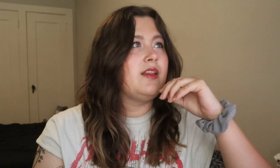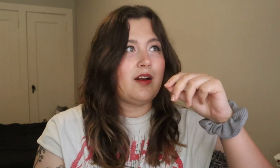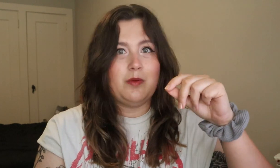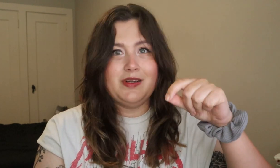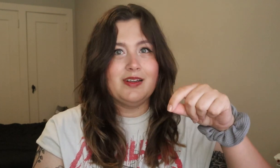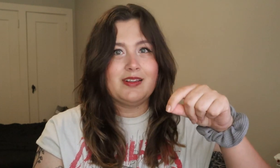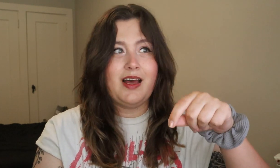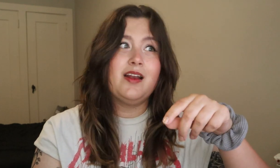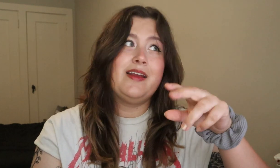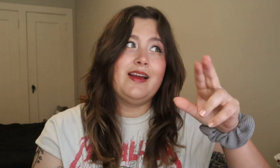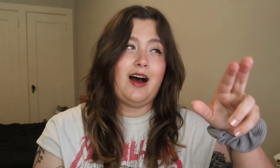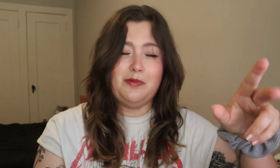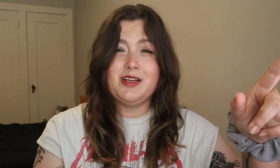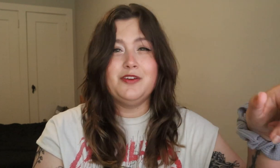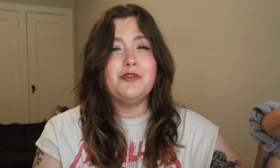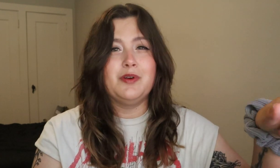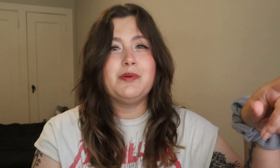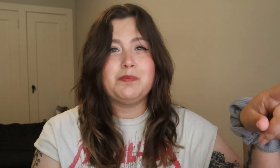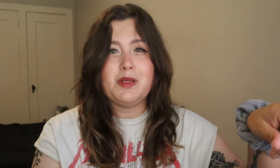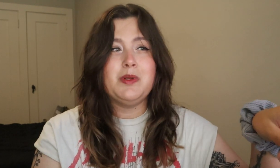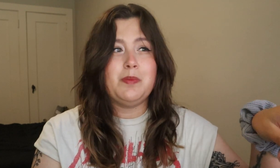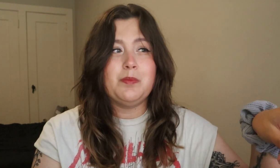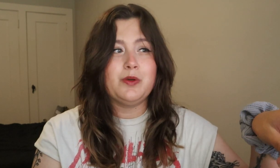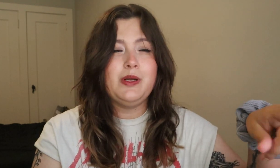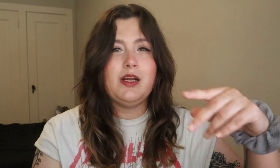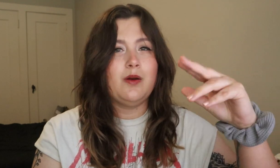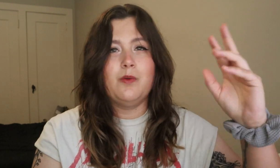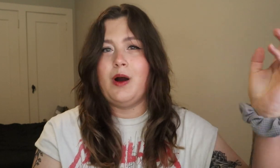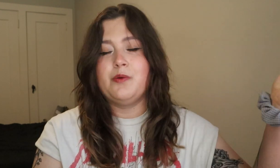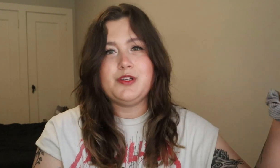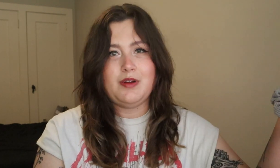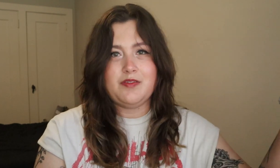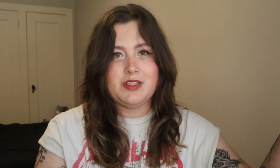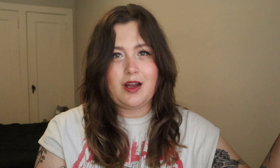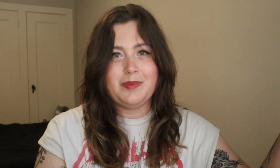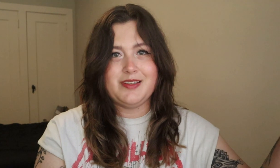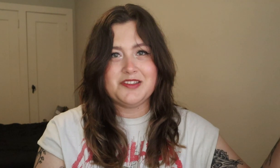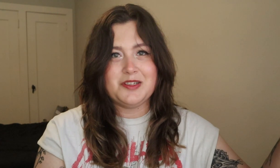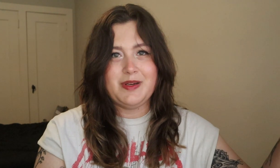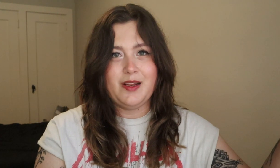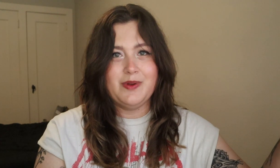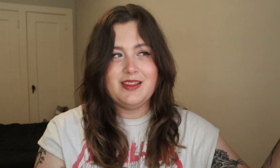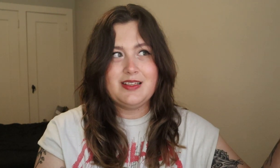That all being said, I'm going to agree with some of the people tweeting. Why would you have this competition to begin with?